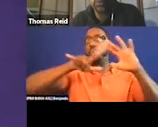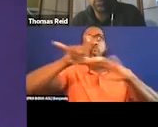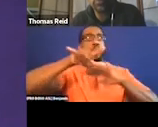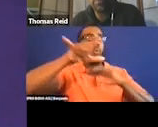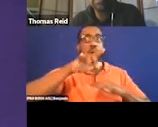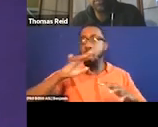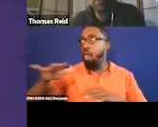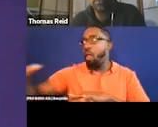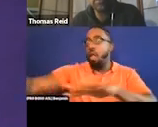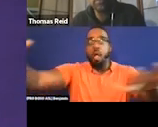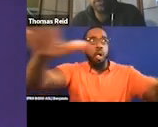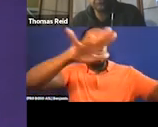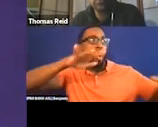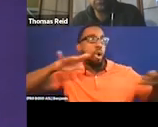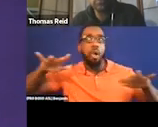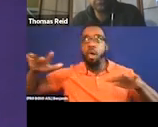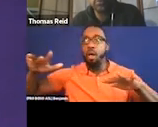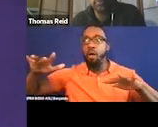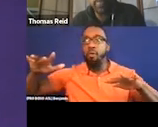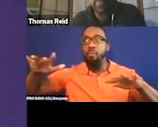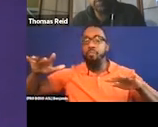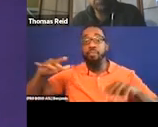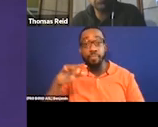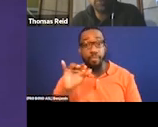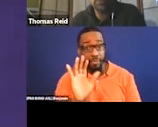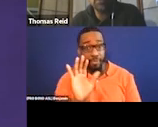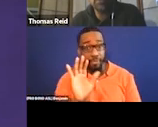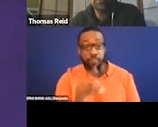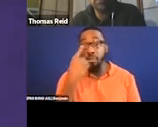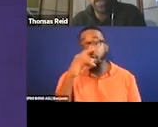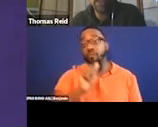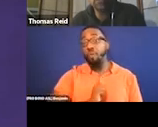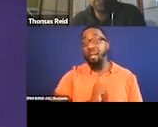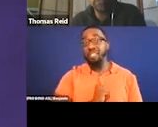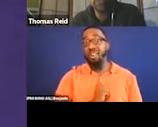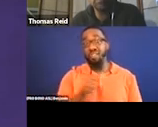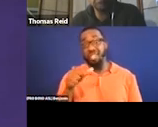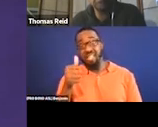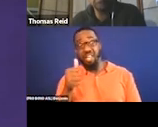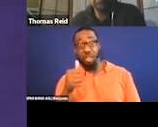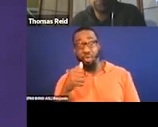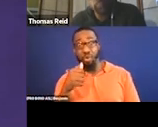So for myself and other blind consumers, it was disruptive to have what sounds like a